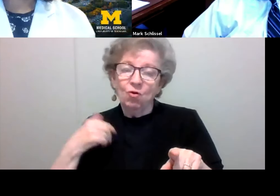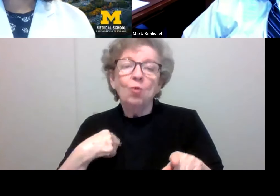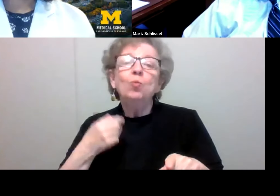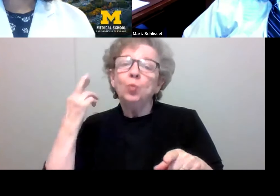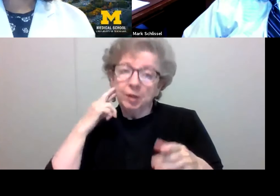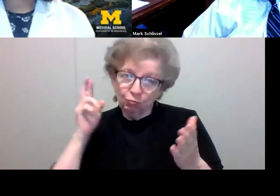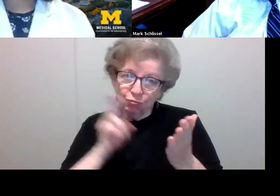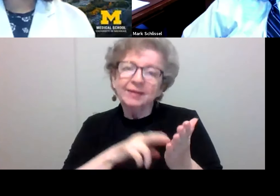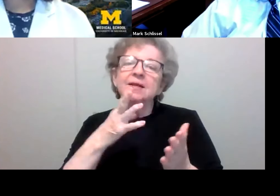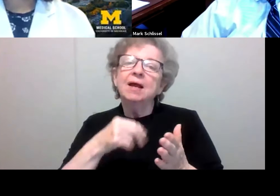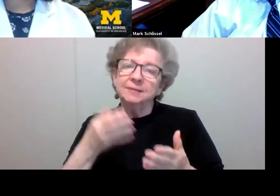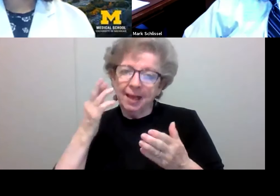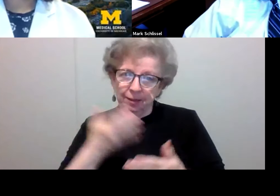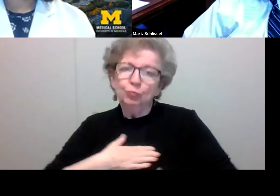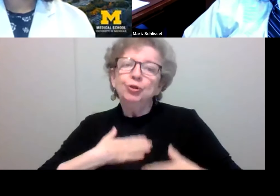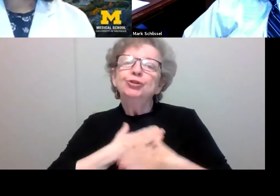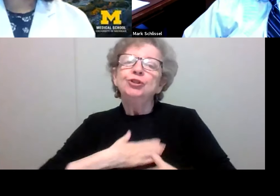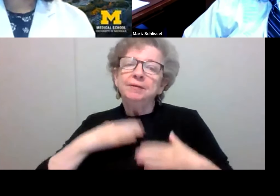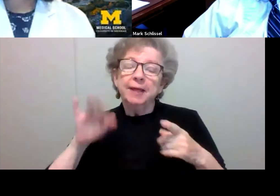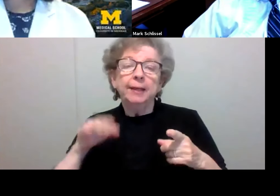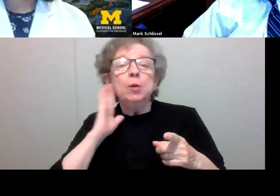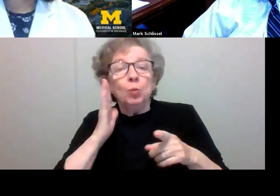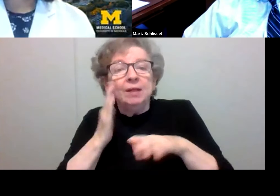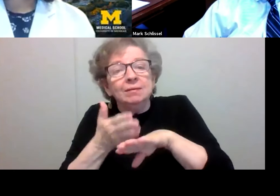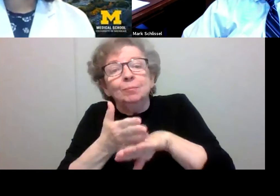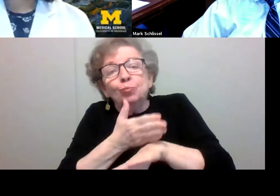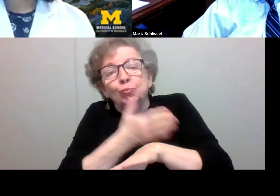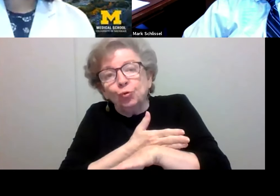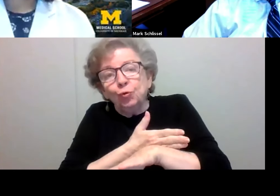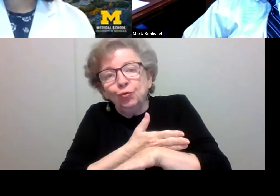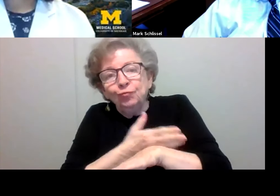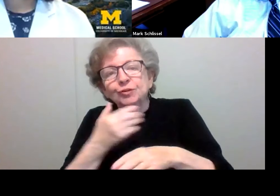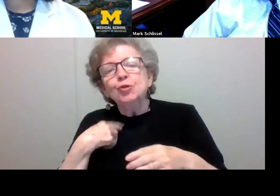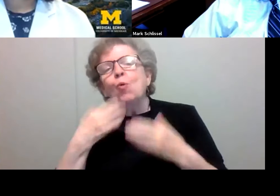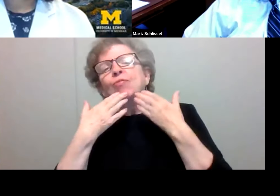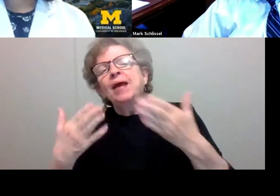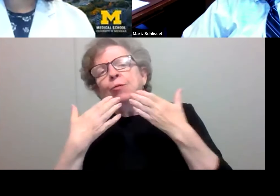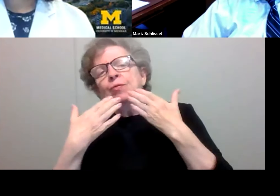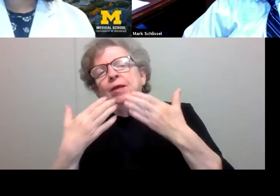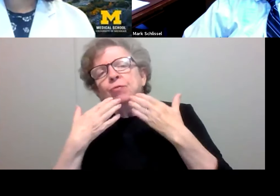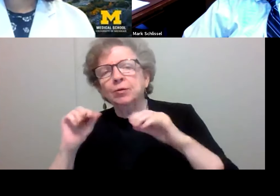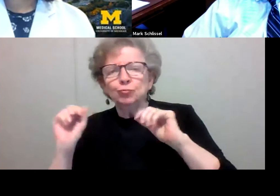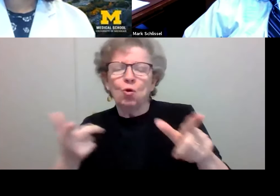and things will get better as we're hearing now. So, a big thank you to our faculty and staff for sure.